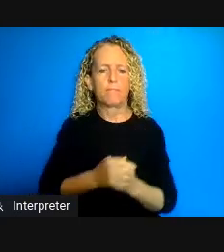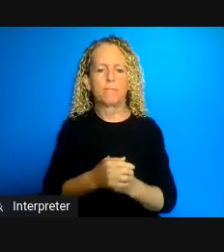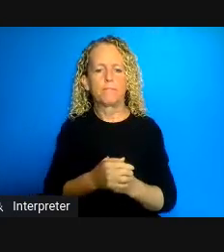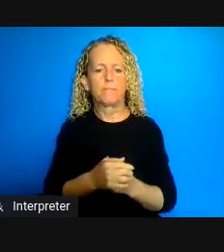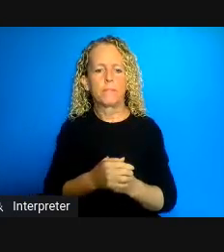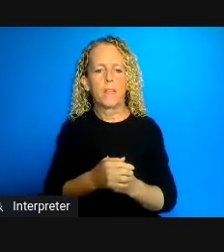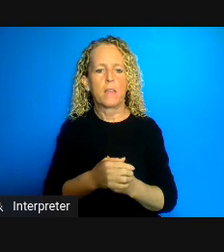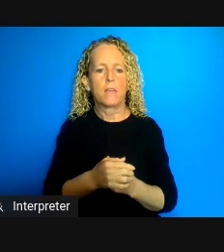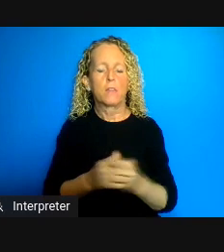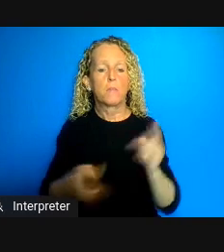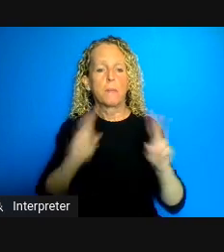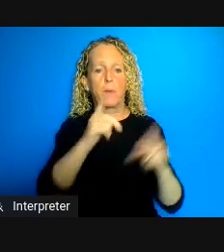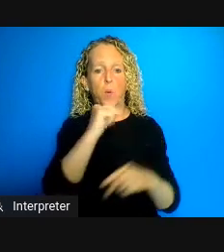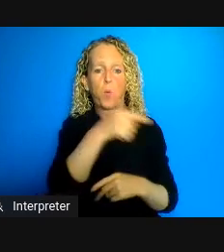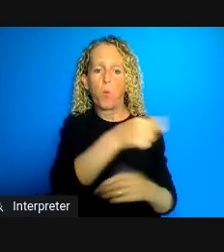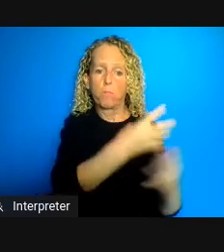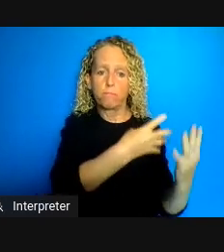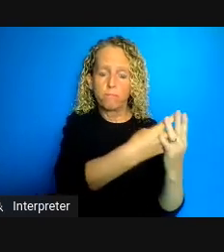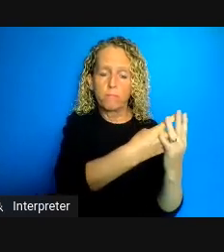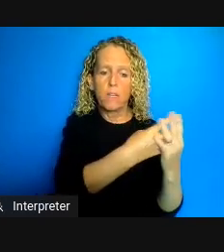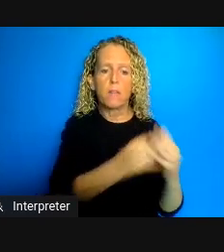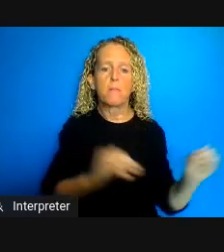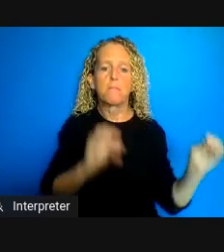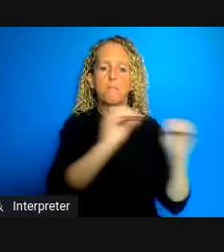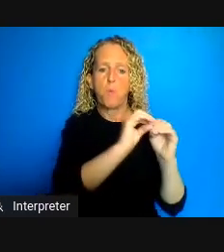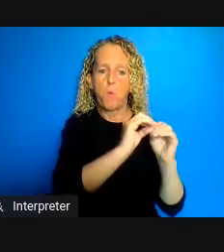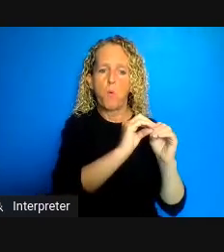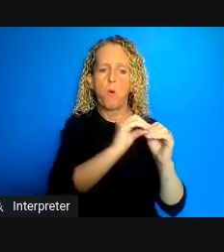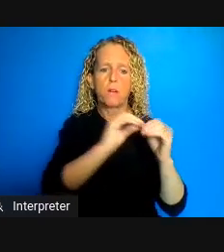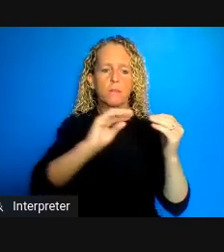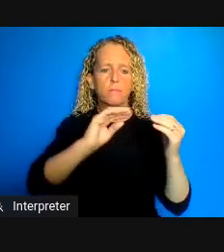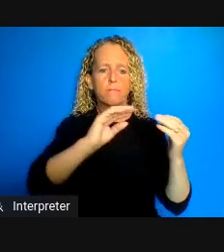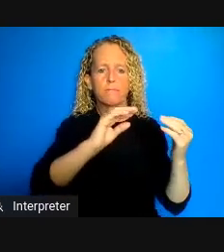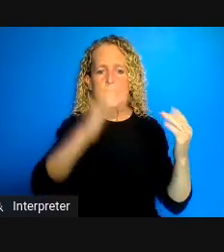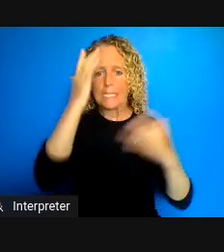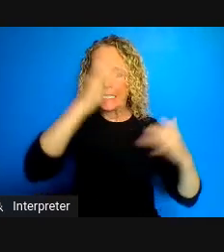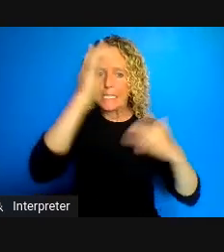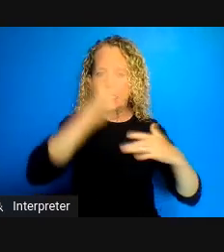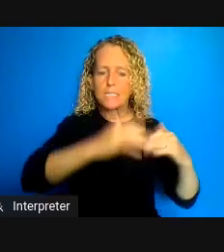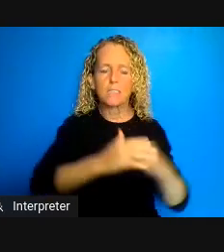higher rates of communicable diseases for instance HIV rates are 15 times